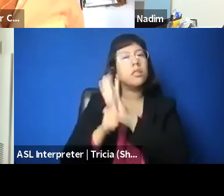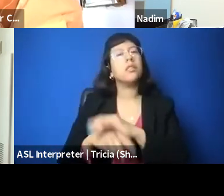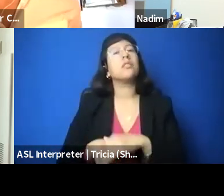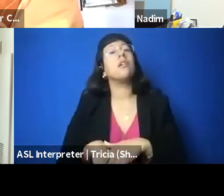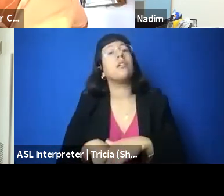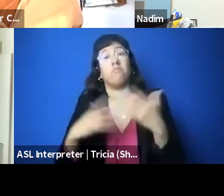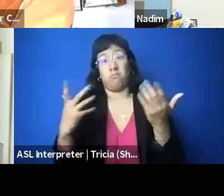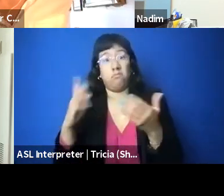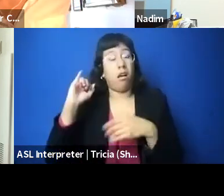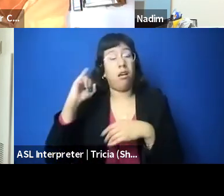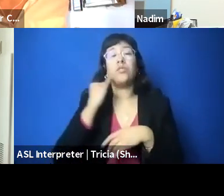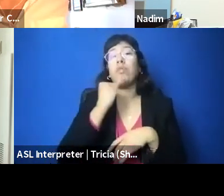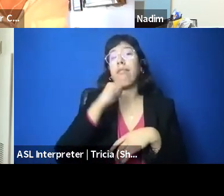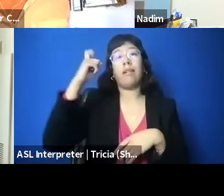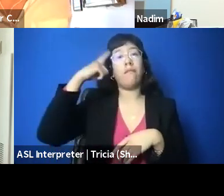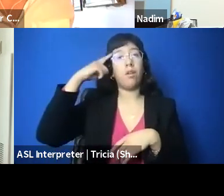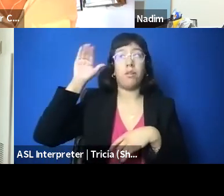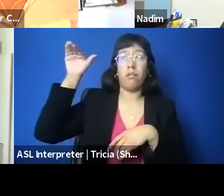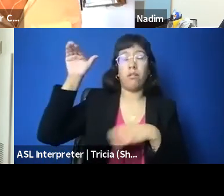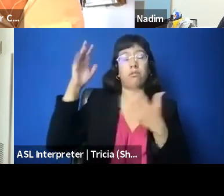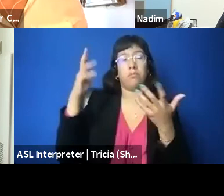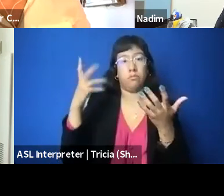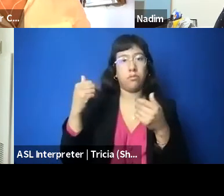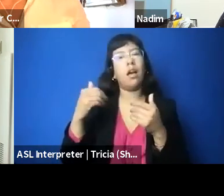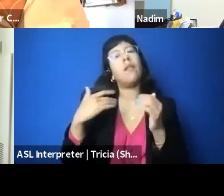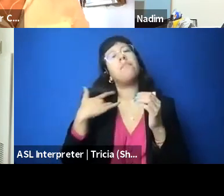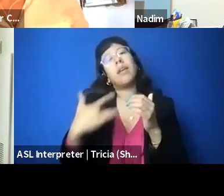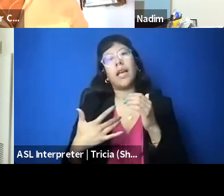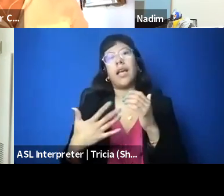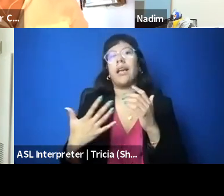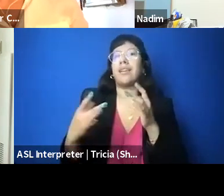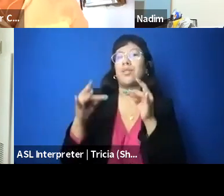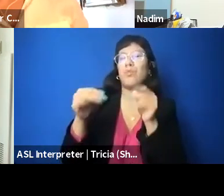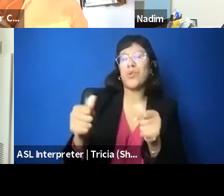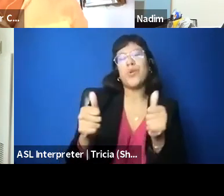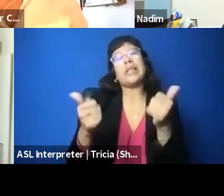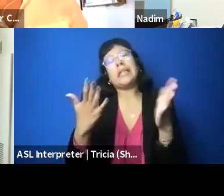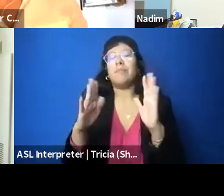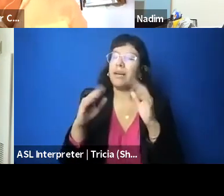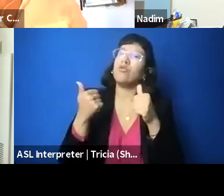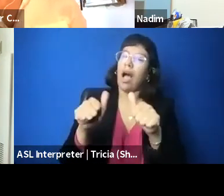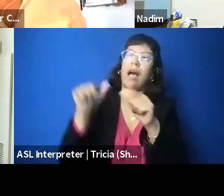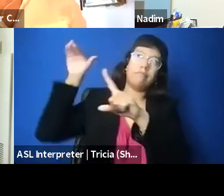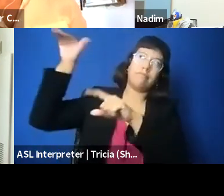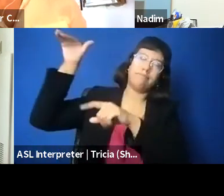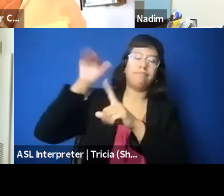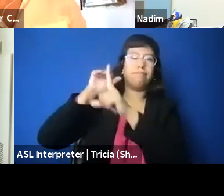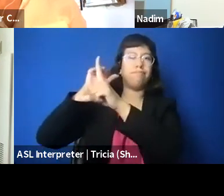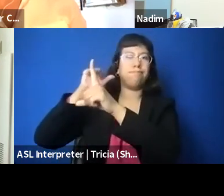as smooth as it usually does, and that's why, again, I mean, I think we all have a role in this and raising awareness